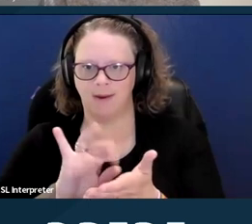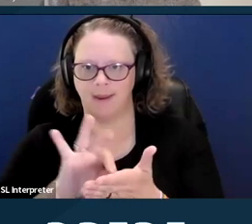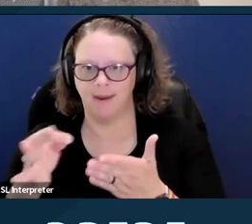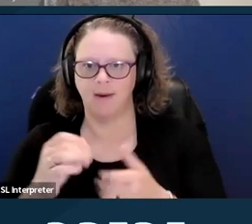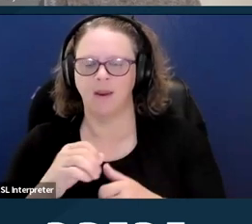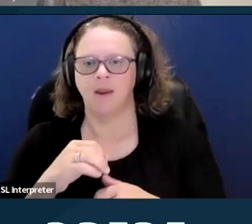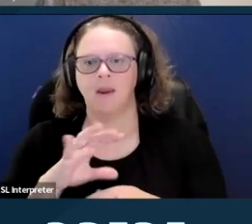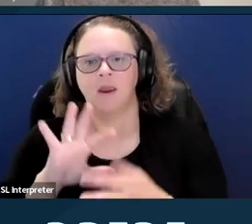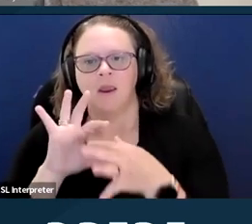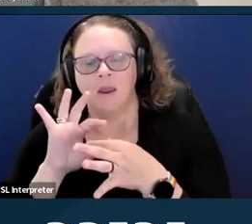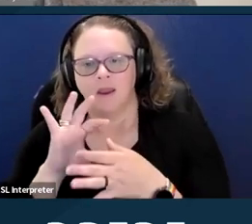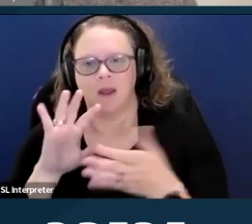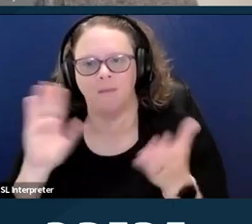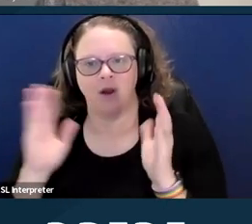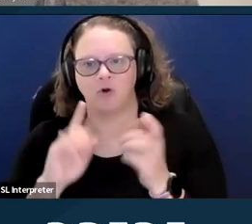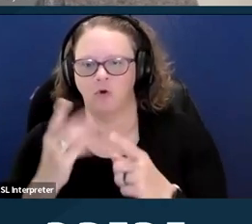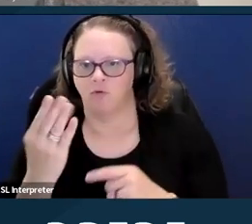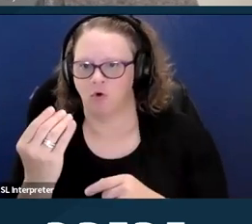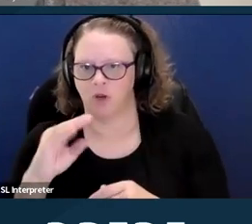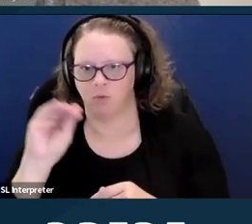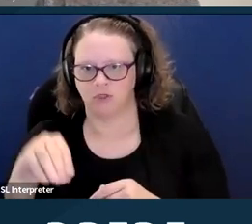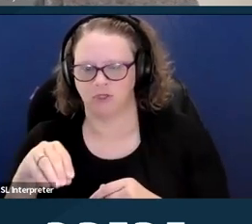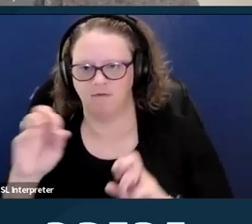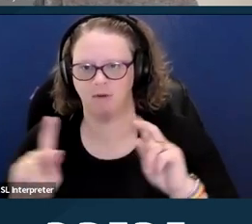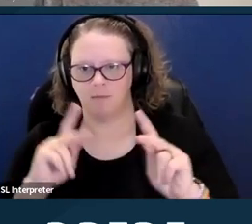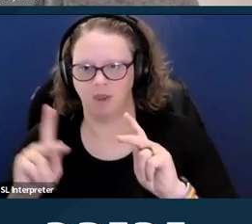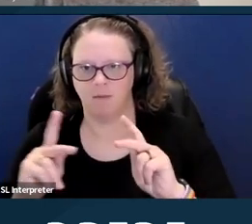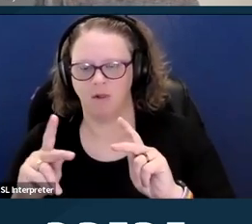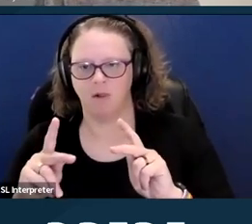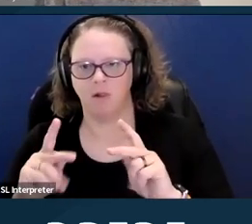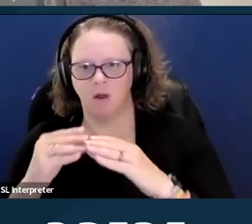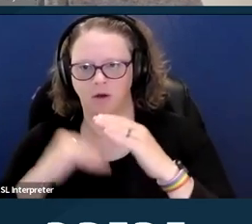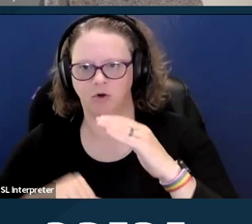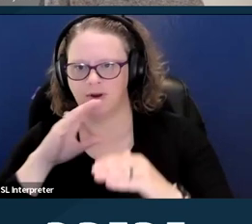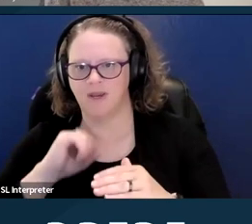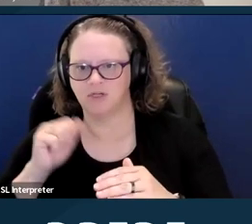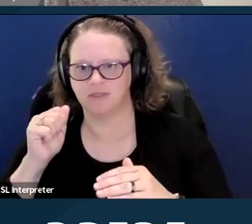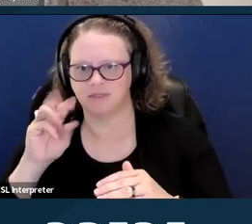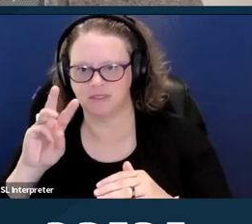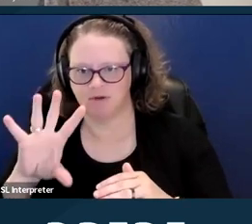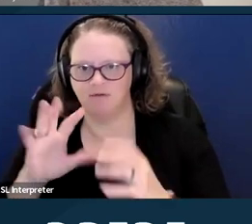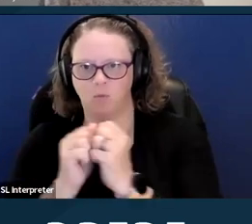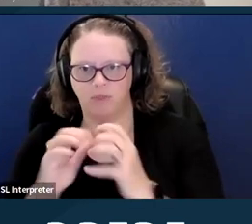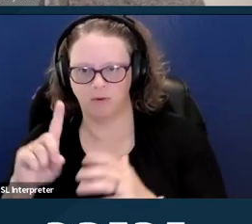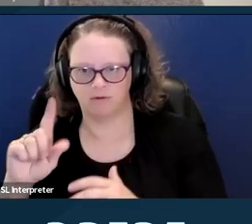of people under the age of 65 without a disability. And this translates to about